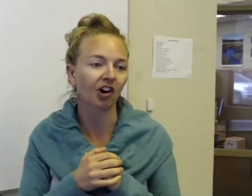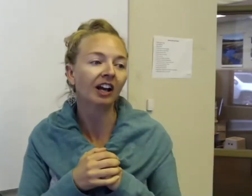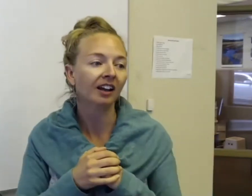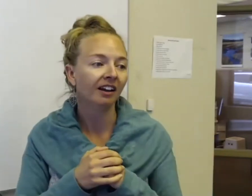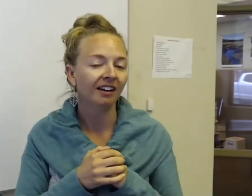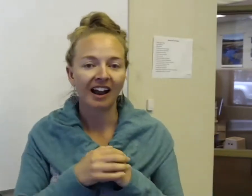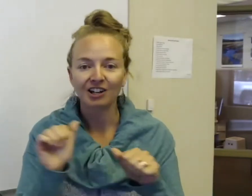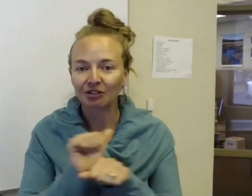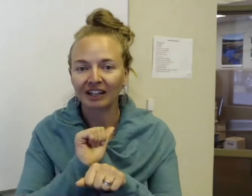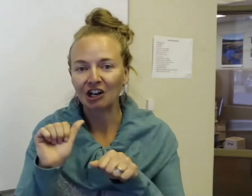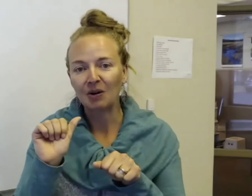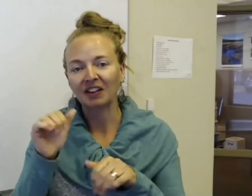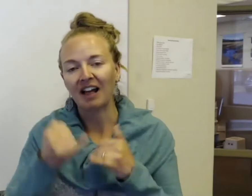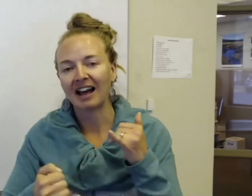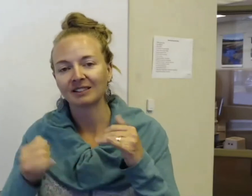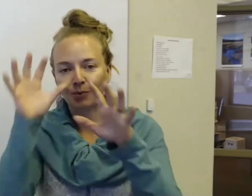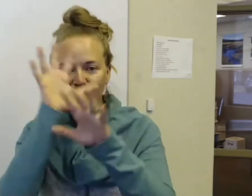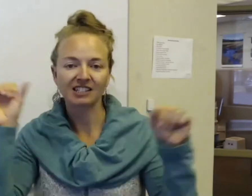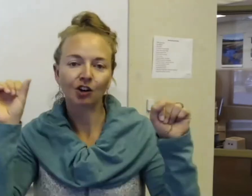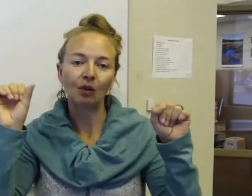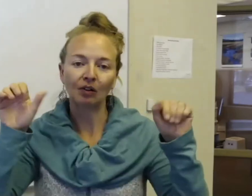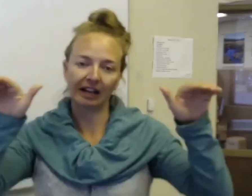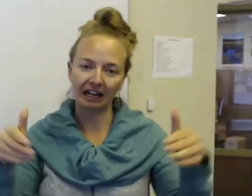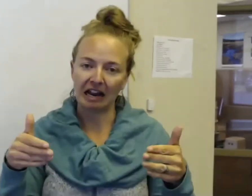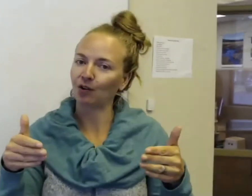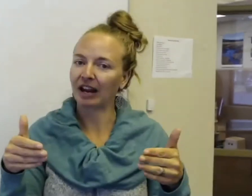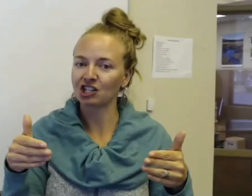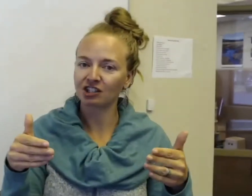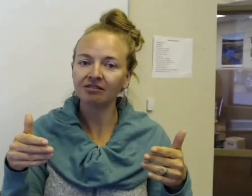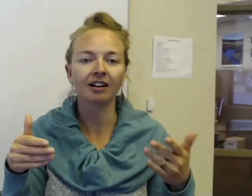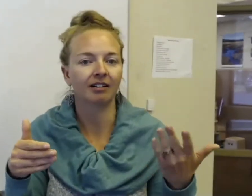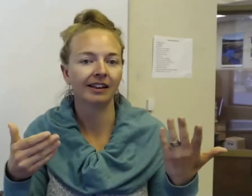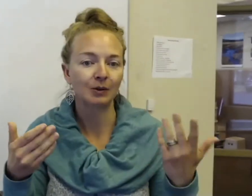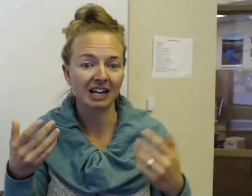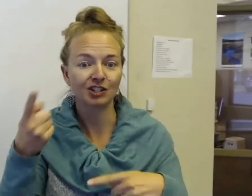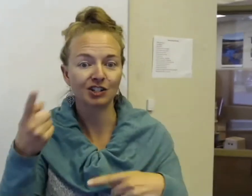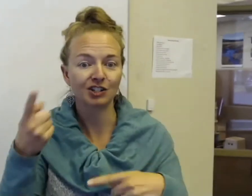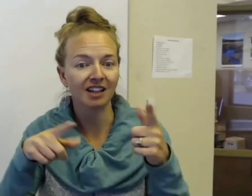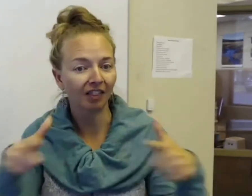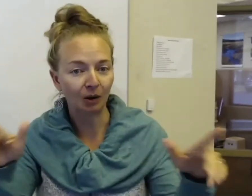Actually, you know, at the last presidential inauguration, it was actually sign language